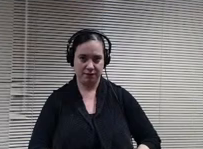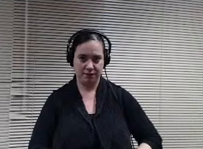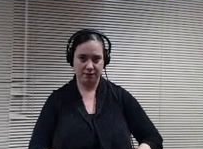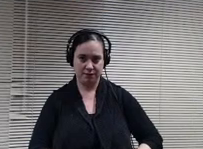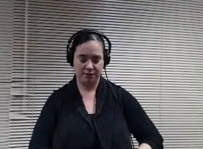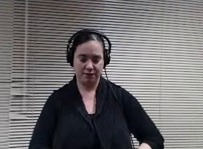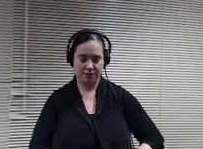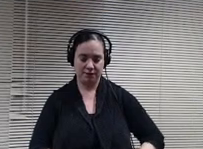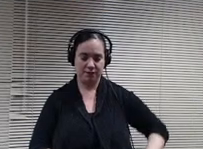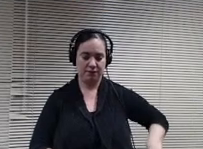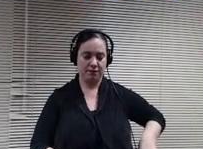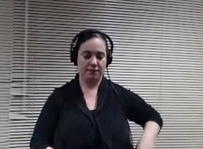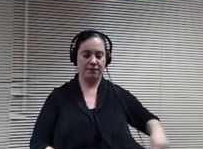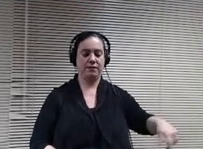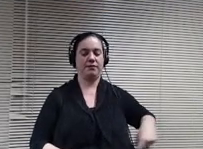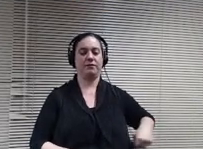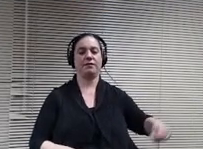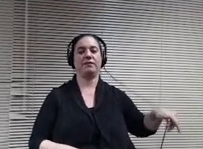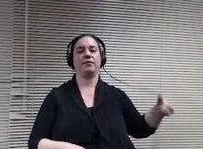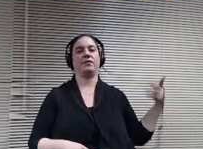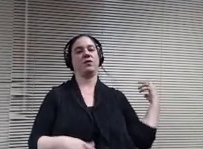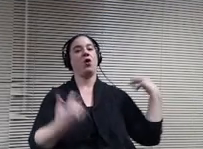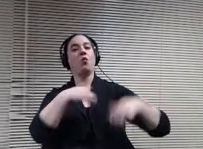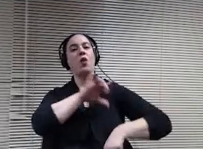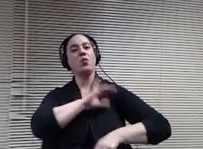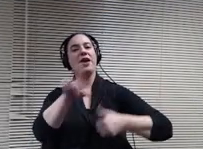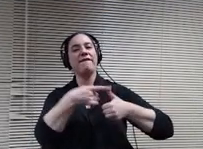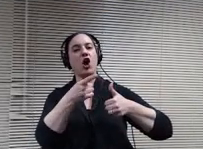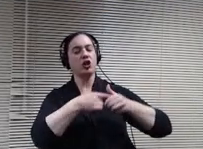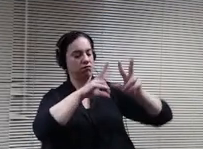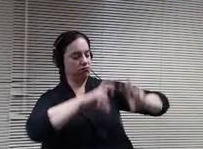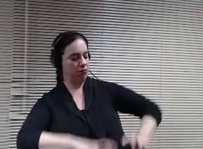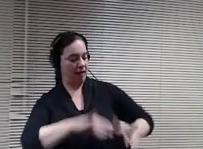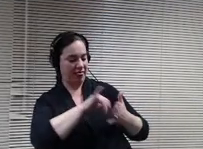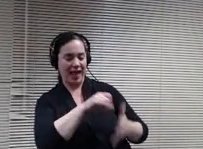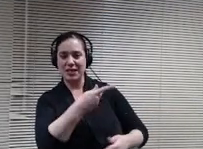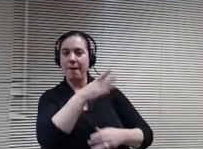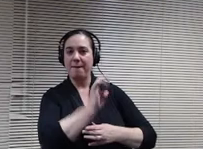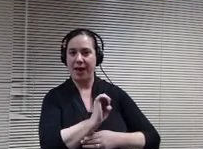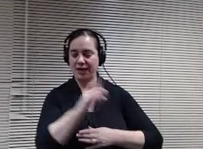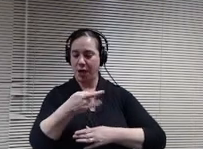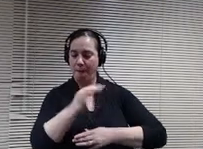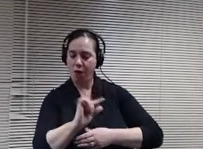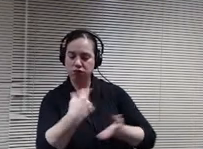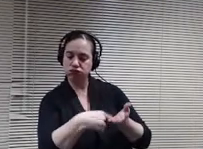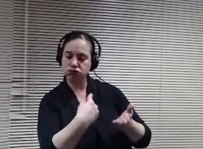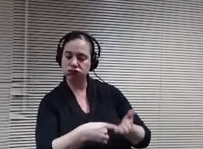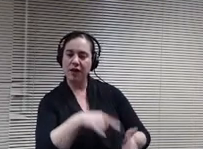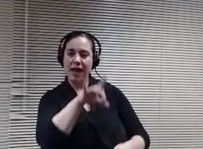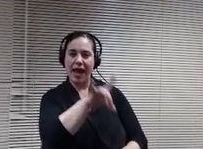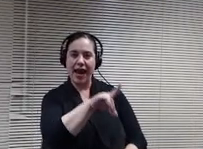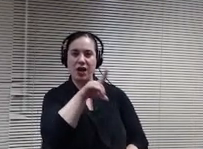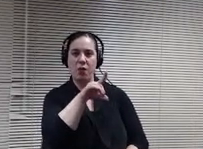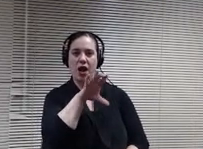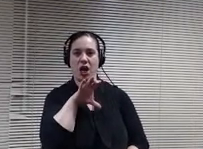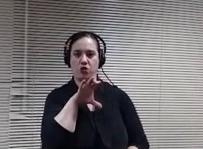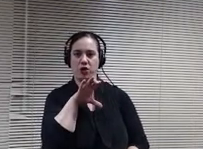when we initially started to look at the space Paul kept talking about 8100 square feet, 8100 square feet and to me I